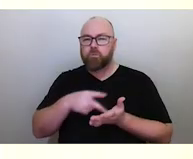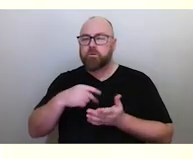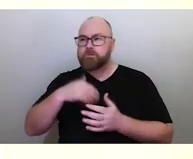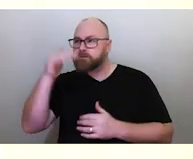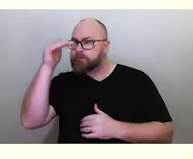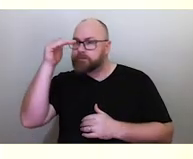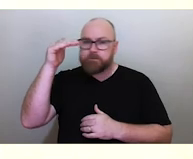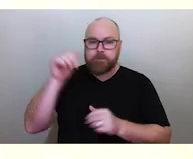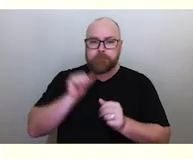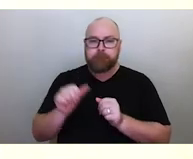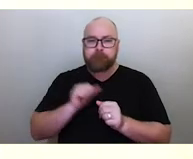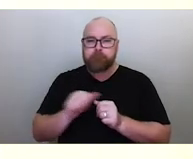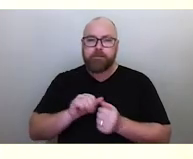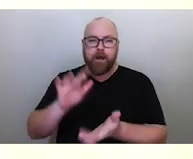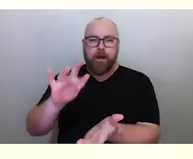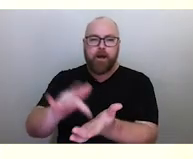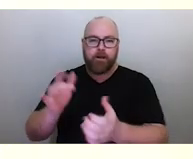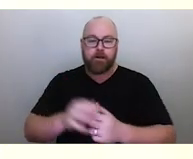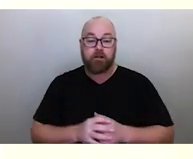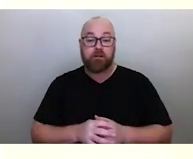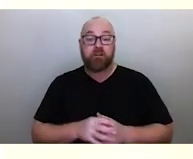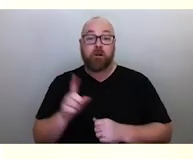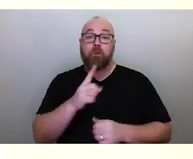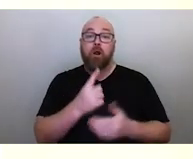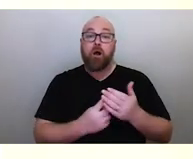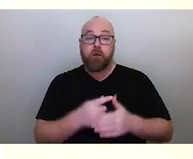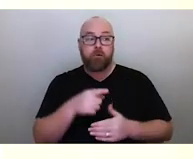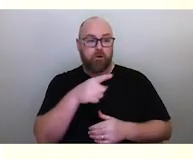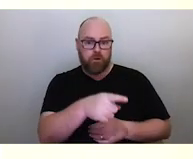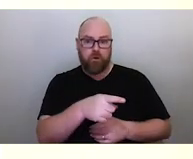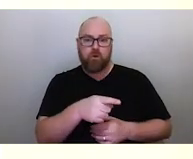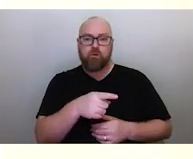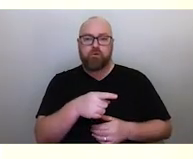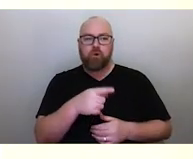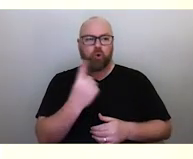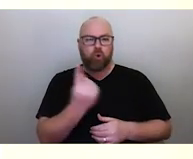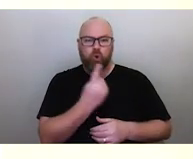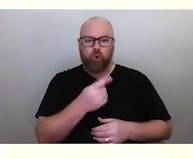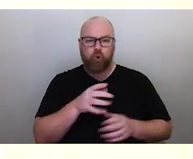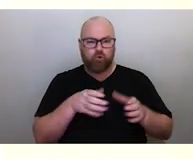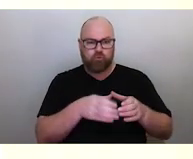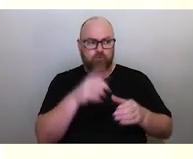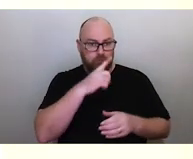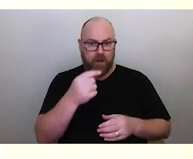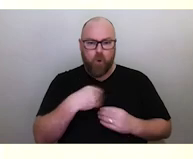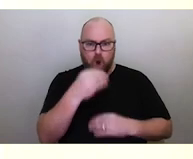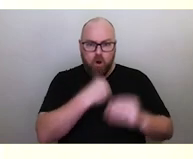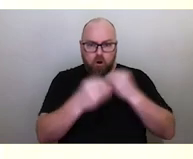And while he was gone, the crew began consuming all of their rations. (Kareg) warned them against this,